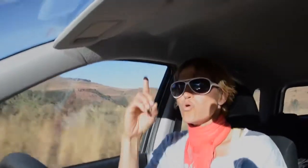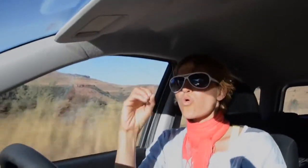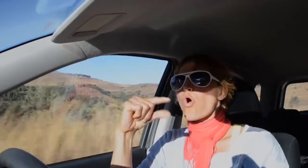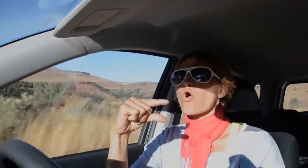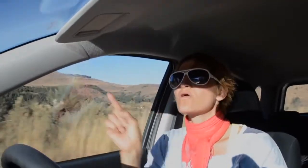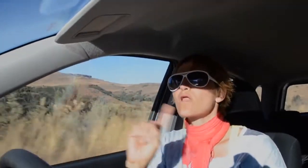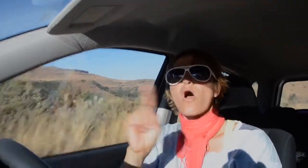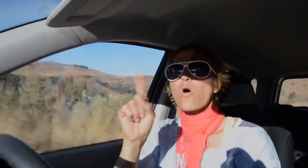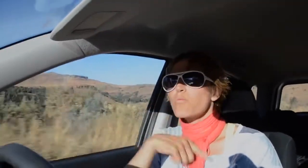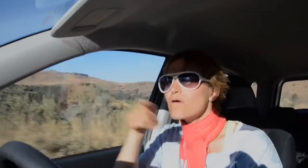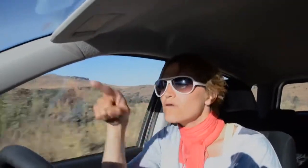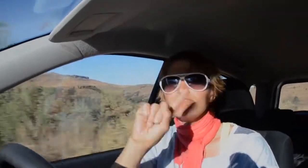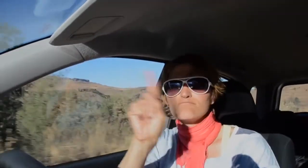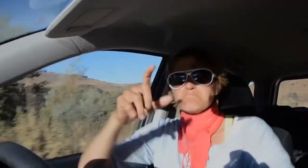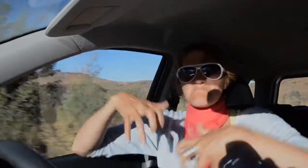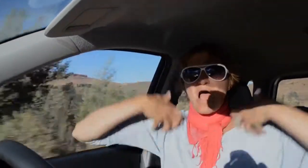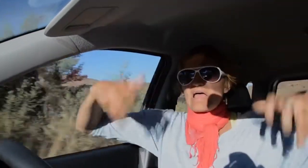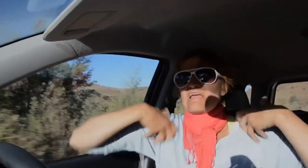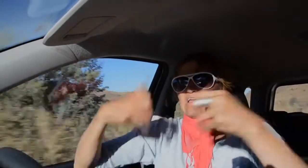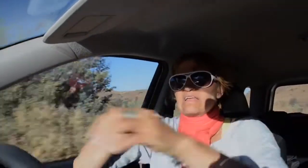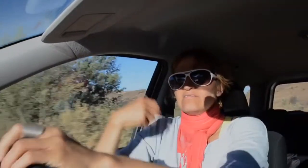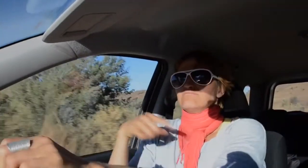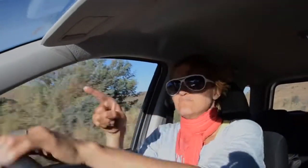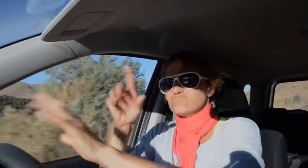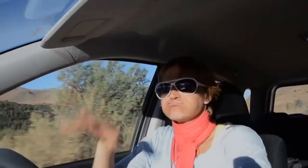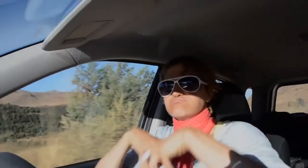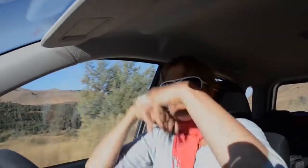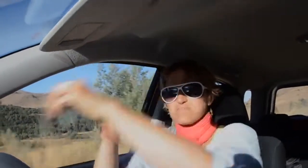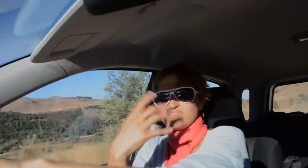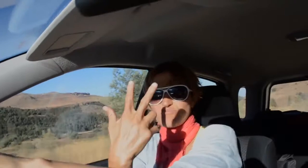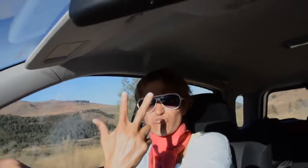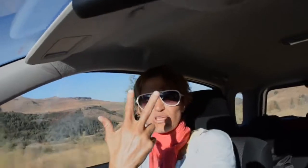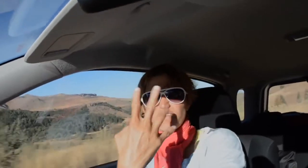dogs, but actually, they are black monkeys running on all fours, three or four of them.